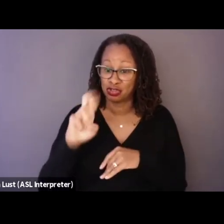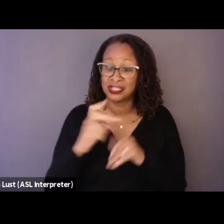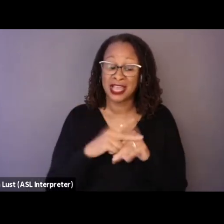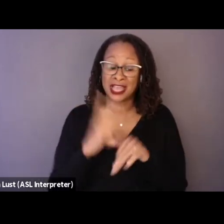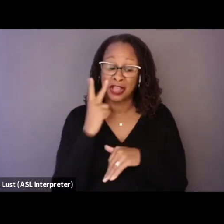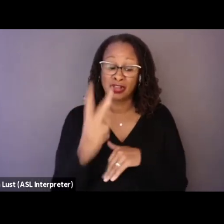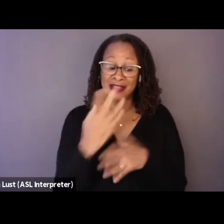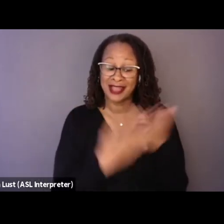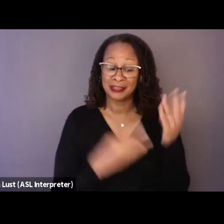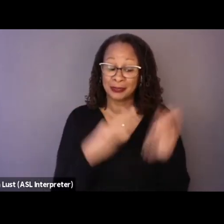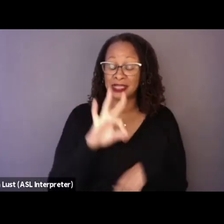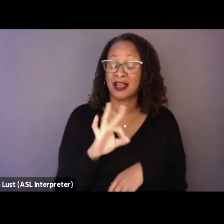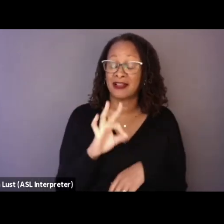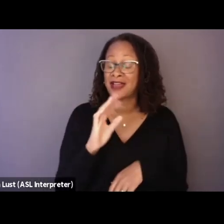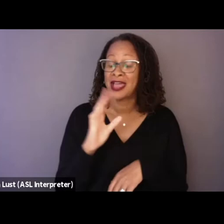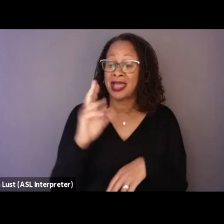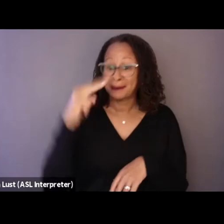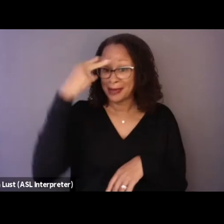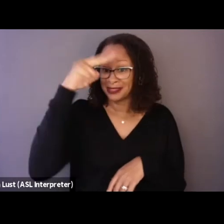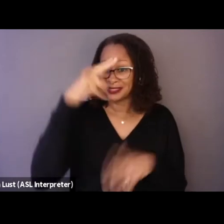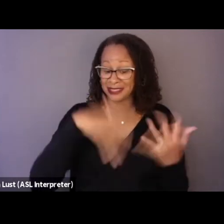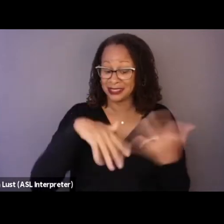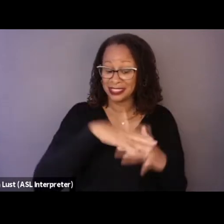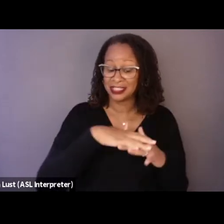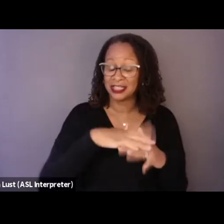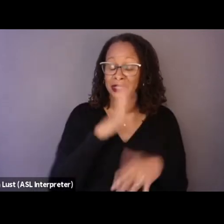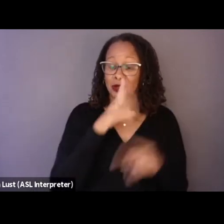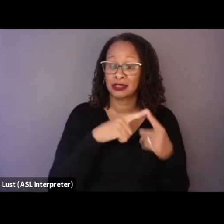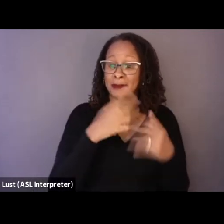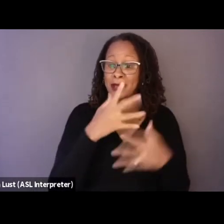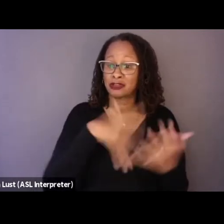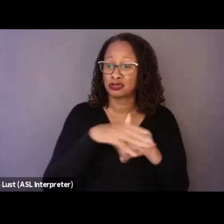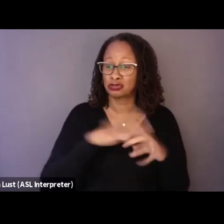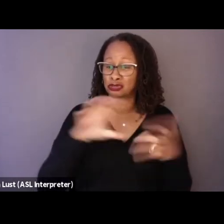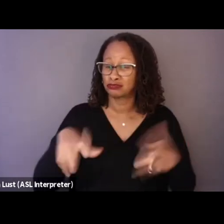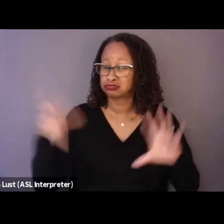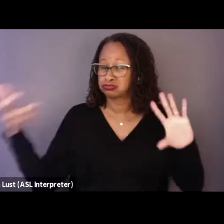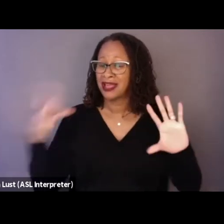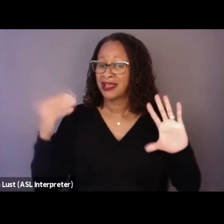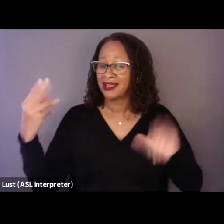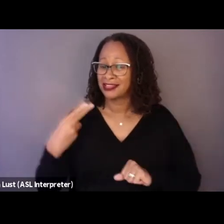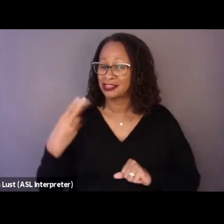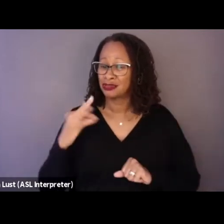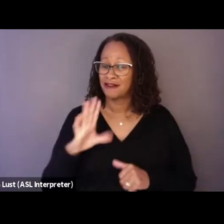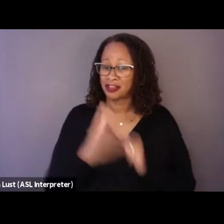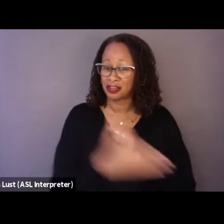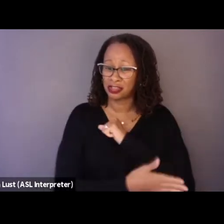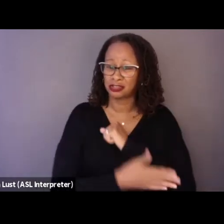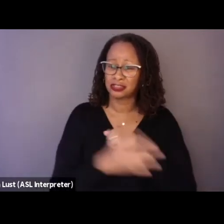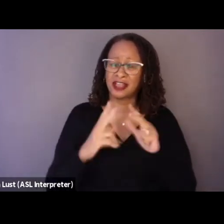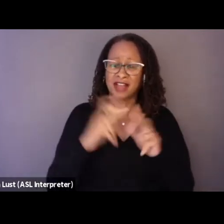that have to do with social unrest and the history of the country. So it's quite remarkable to see him apply that